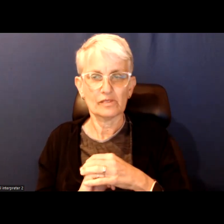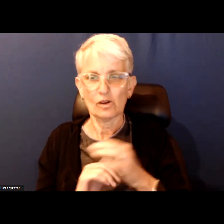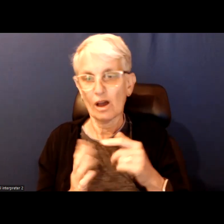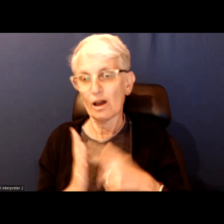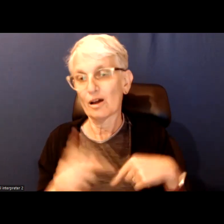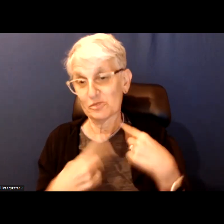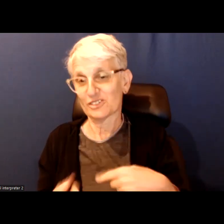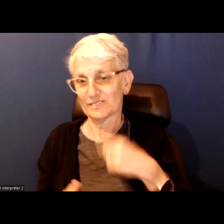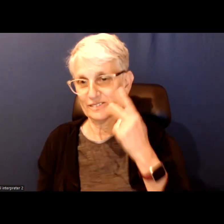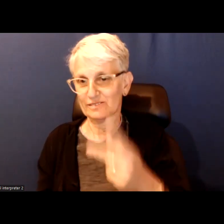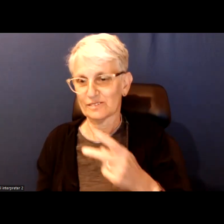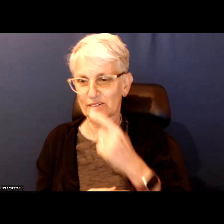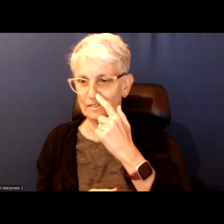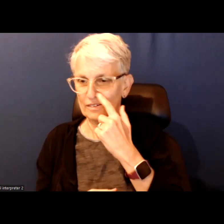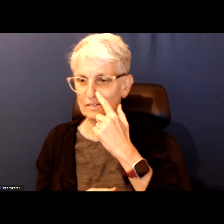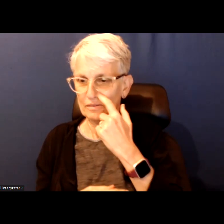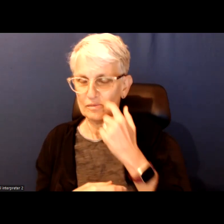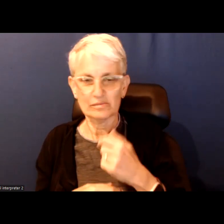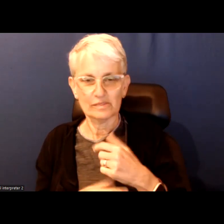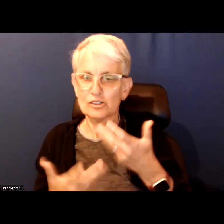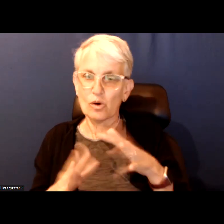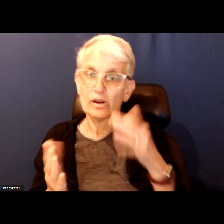far. You don't want another study.